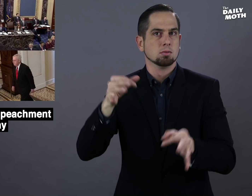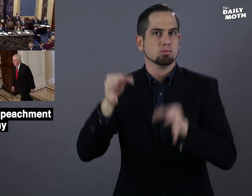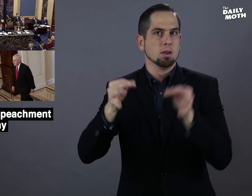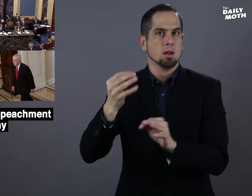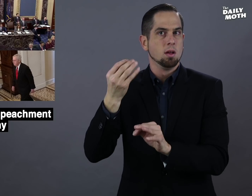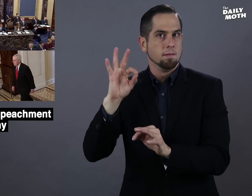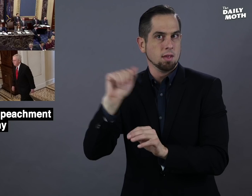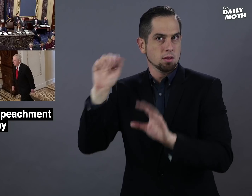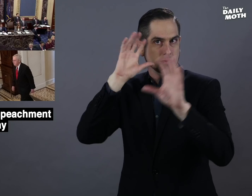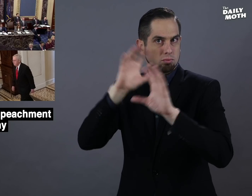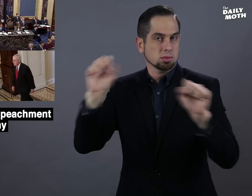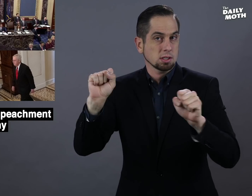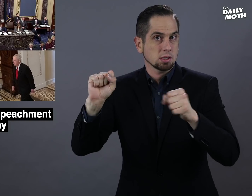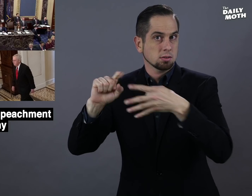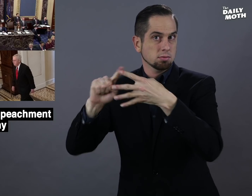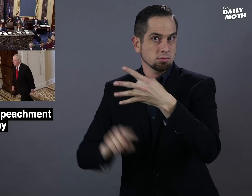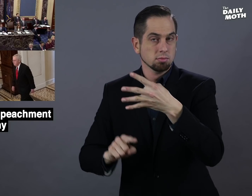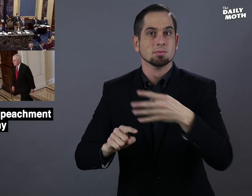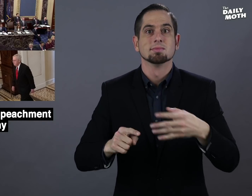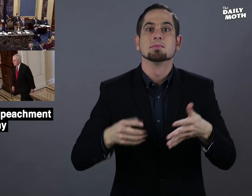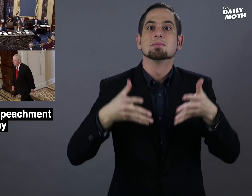the trial of a president.